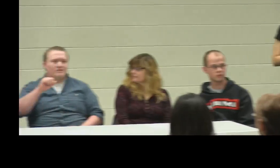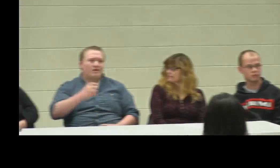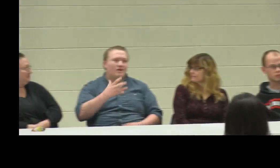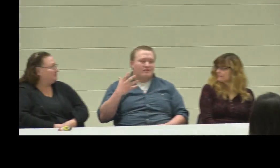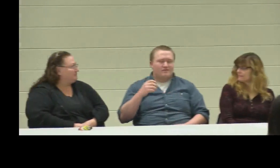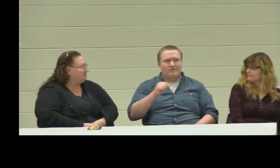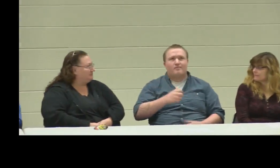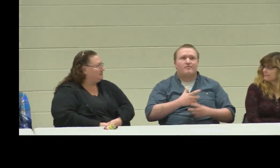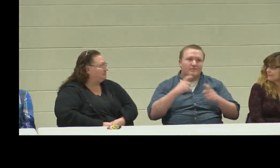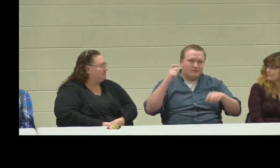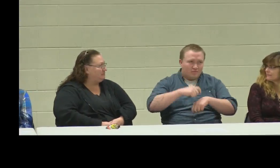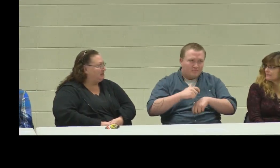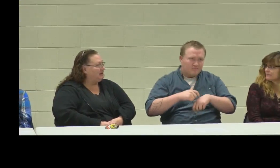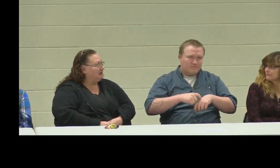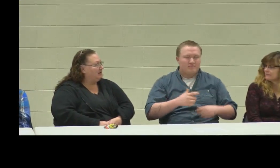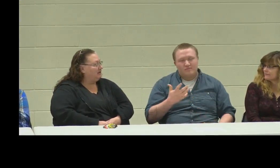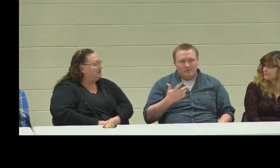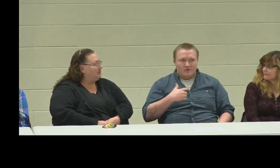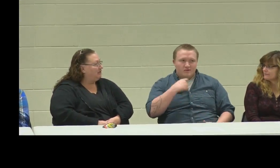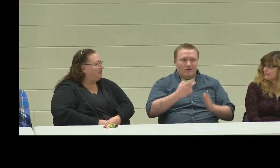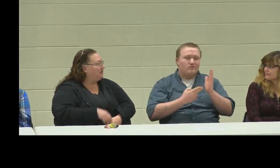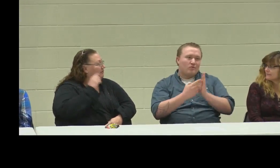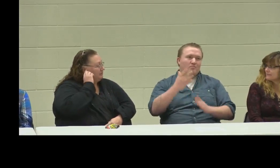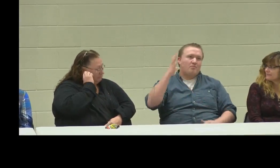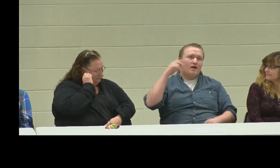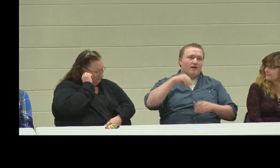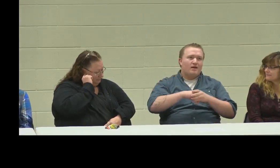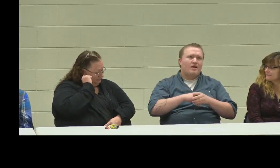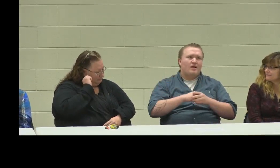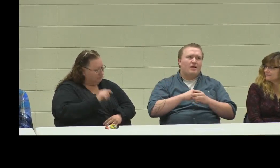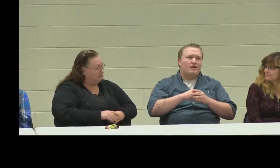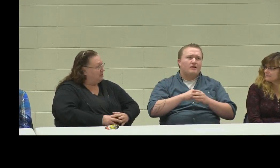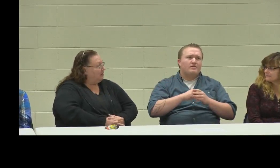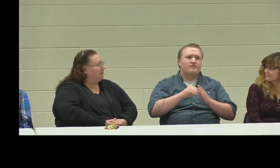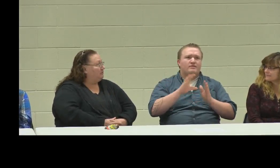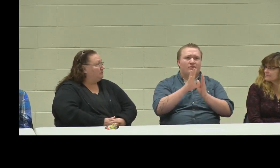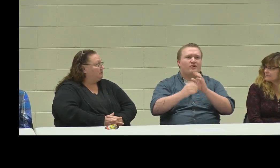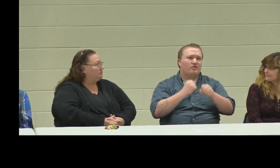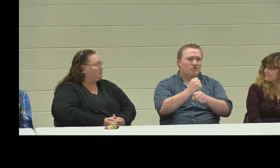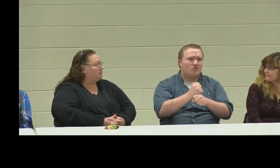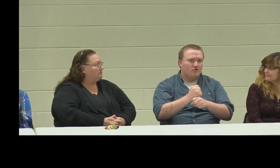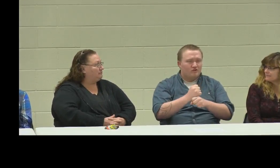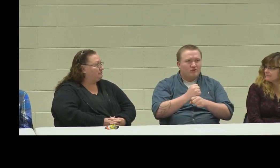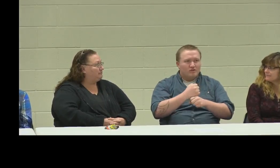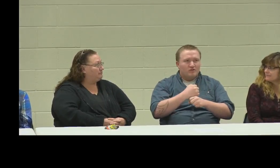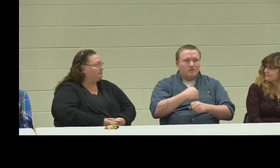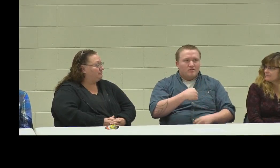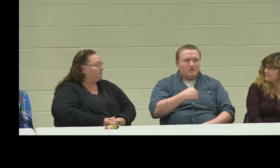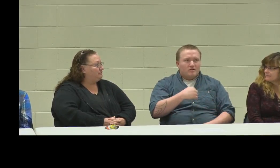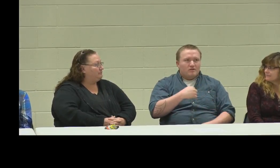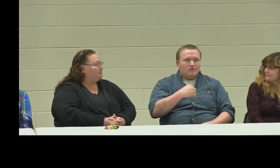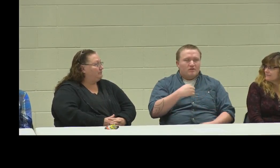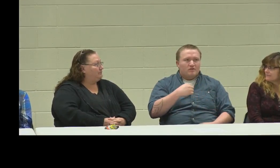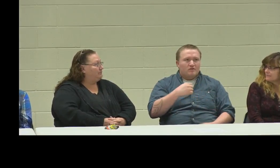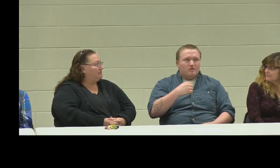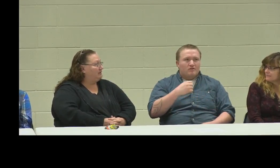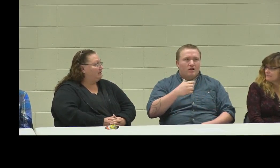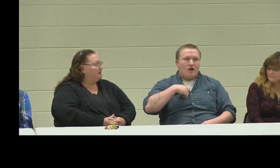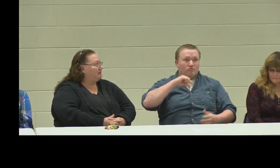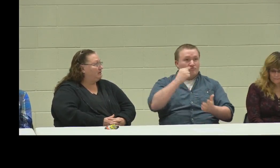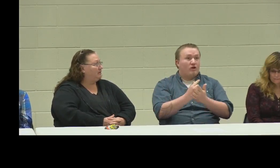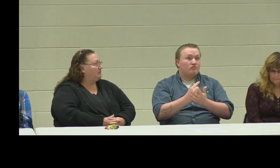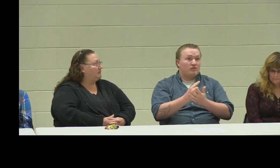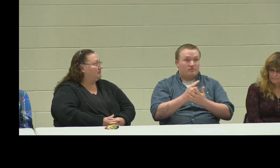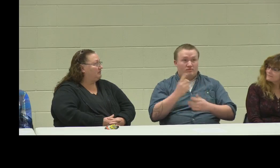Oh, yeah! Big time! To be honest with you, senior year,